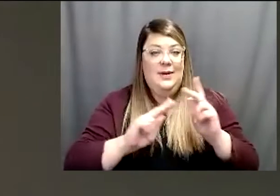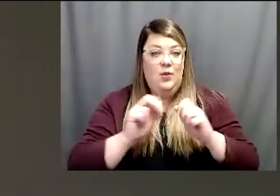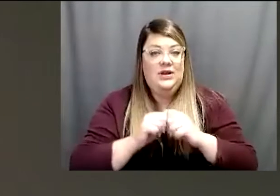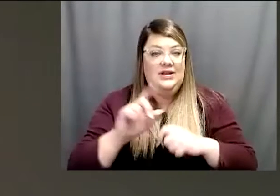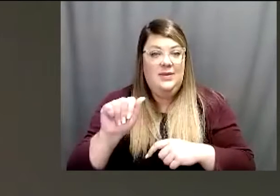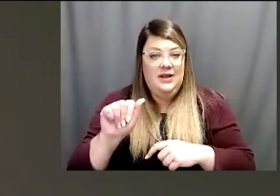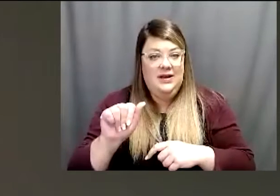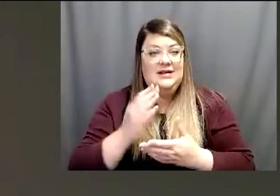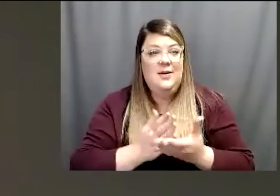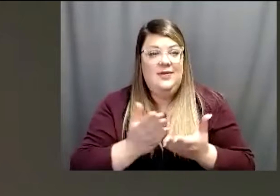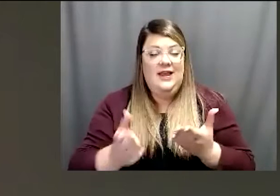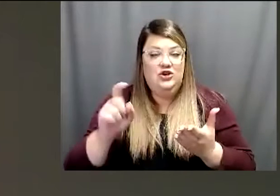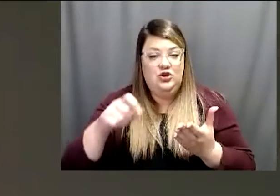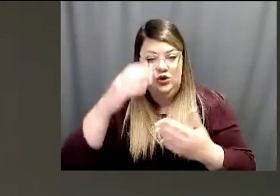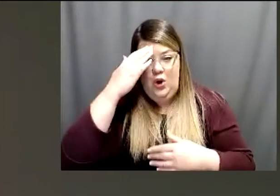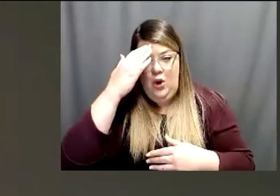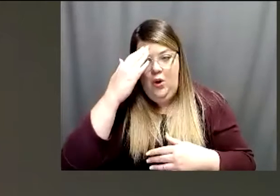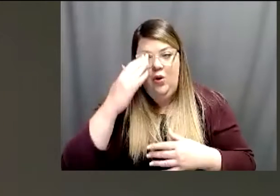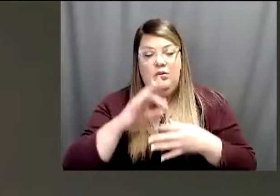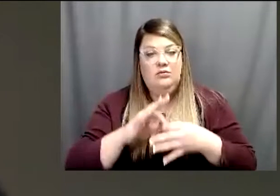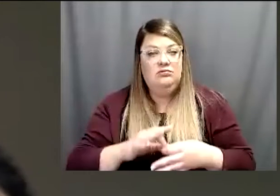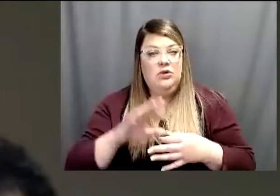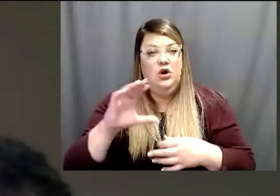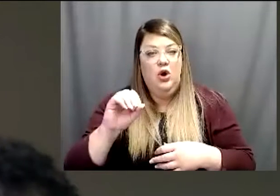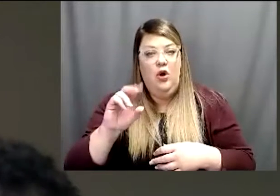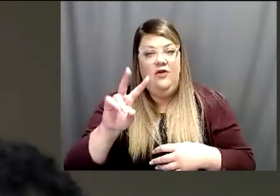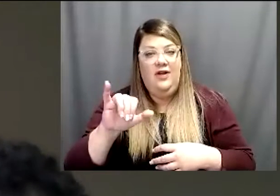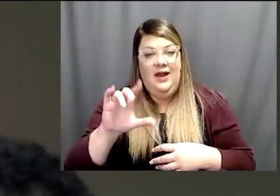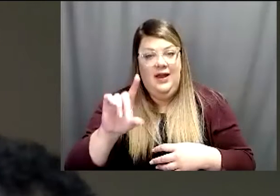some things you should know in terms of COVID and then lastly we're going to update you